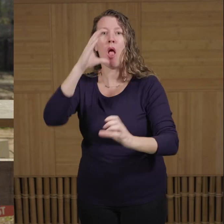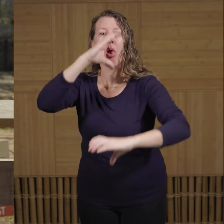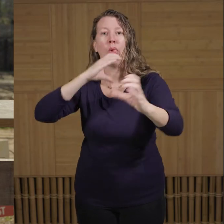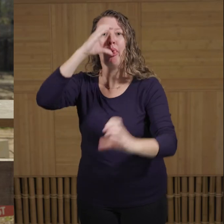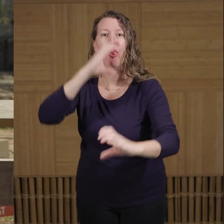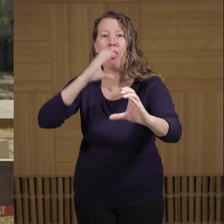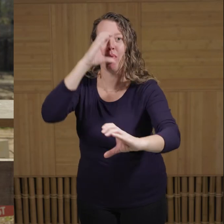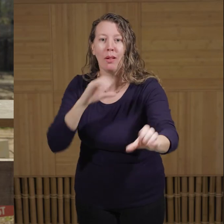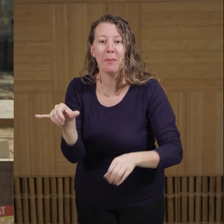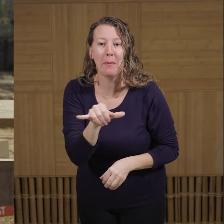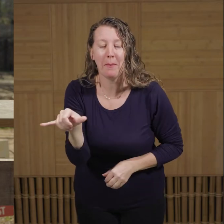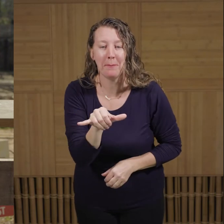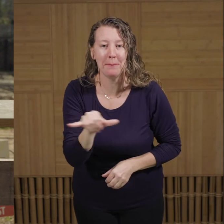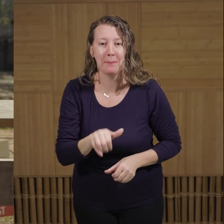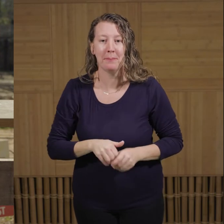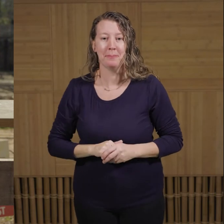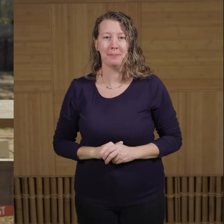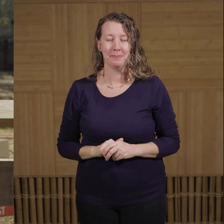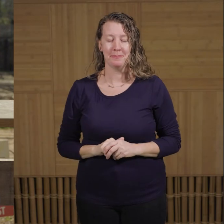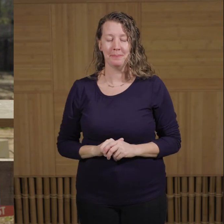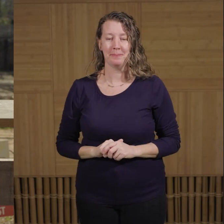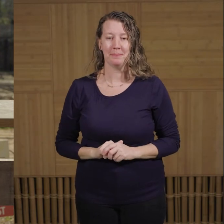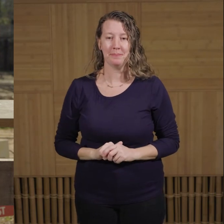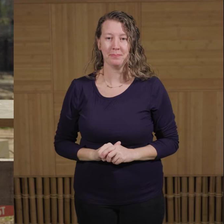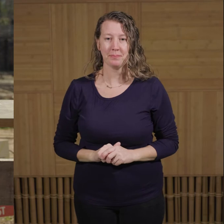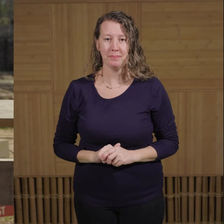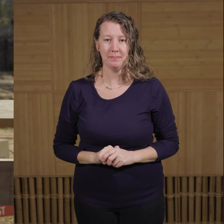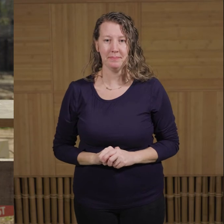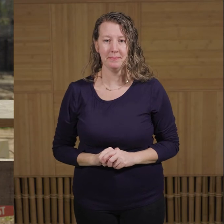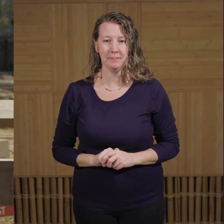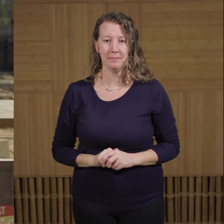Elephants are able to use their trunk and in similar ways that humans would use their hands or arms.